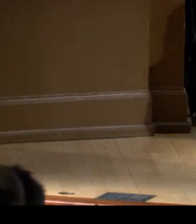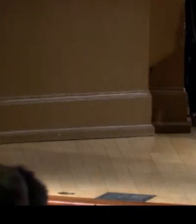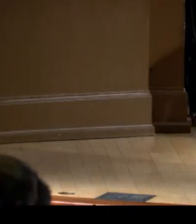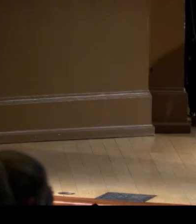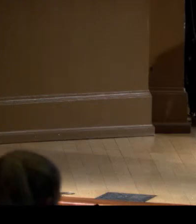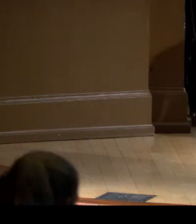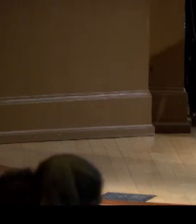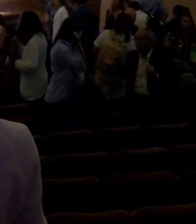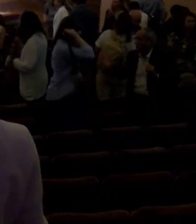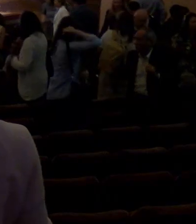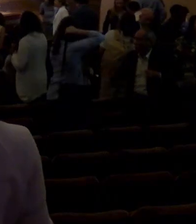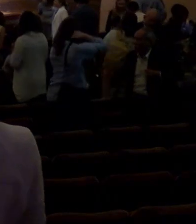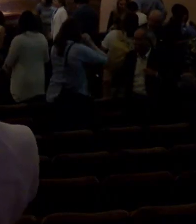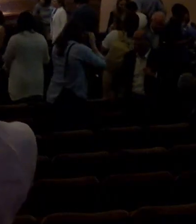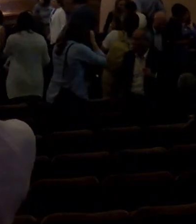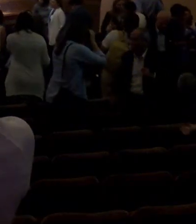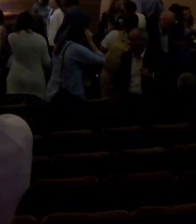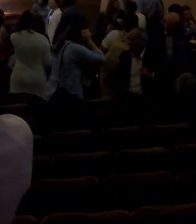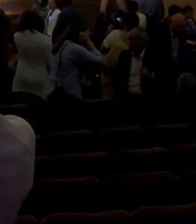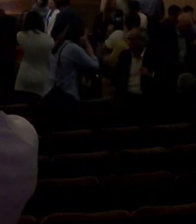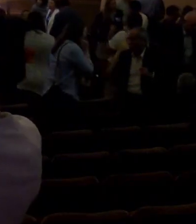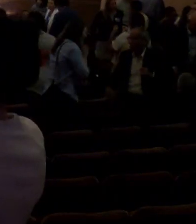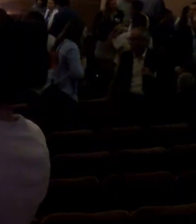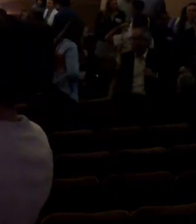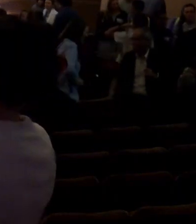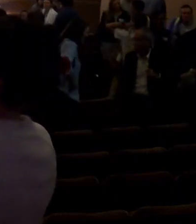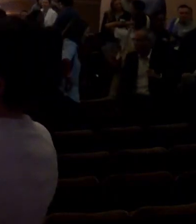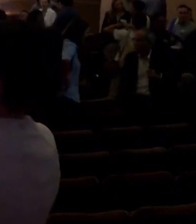(people continue chattering)